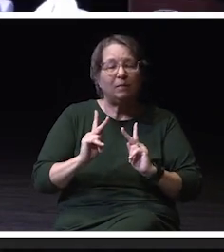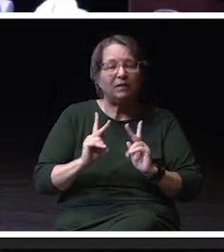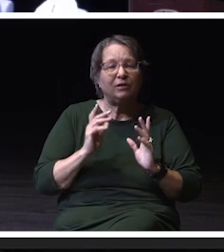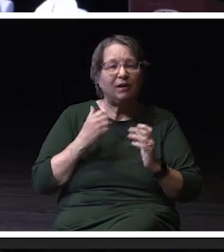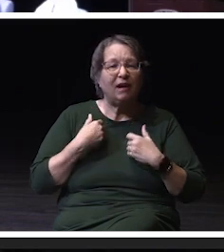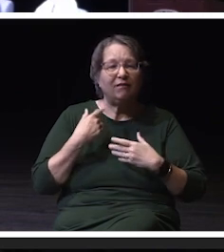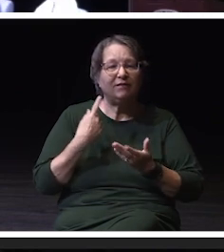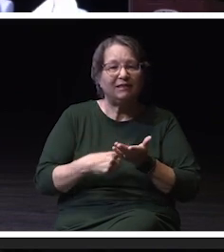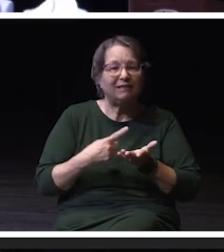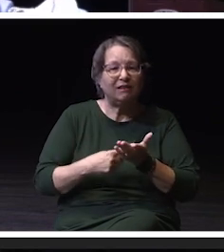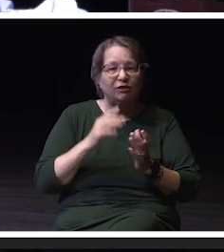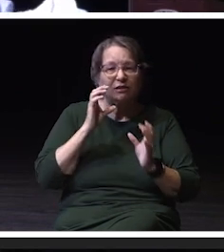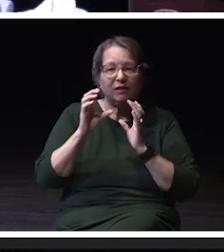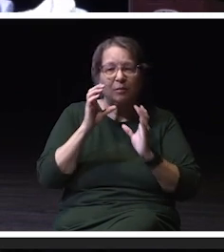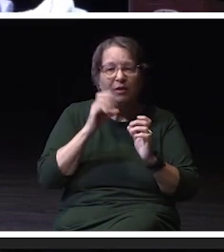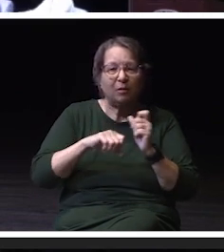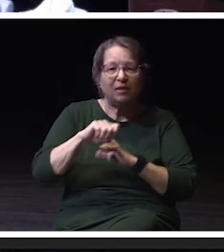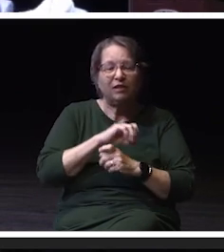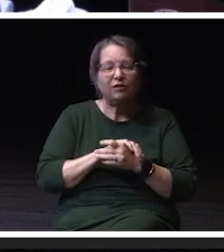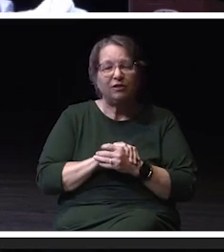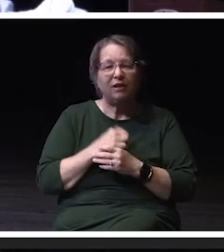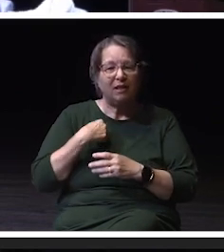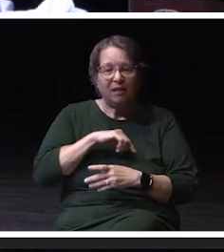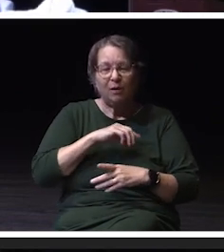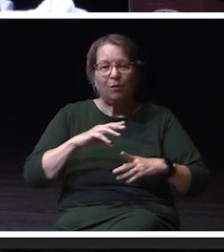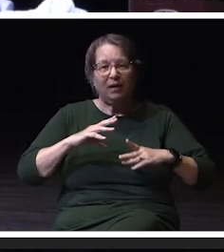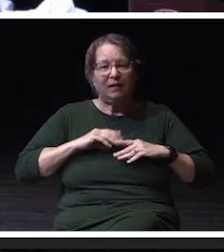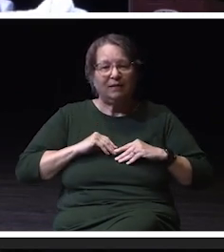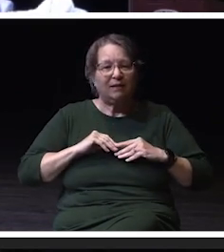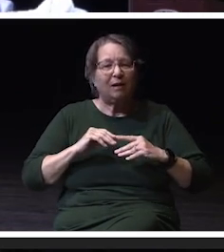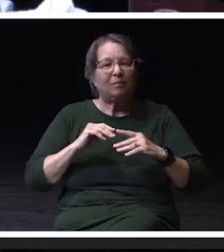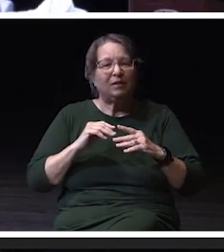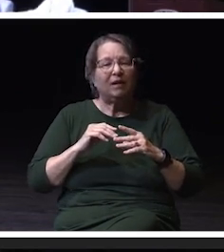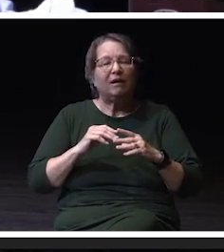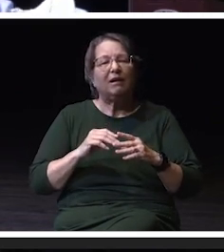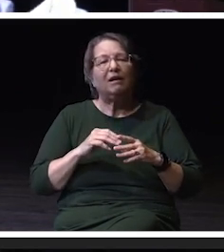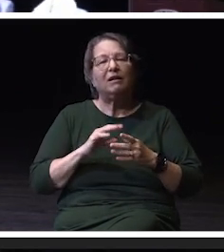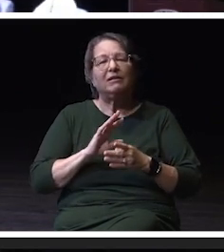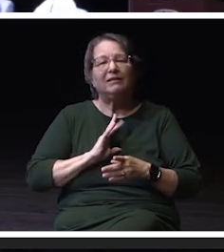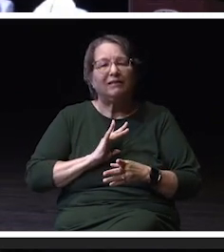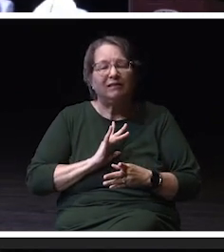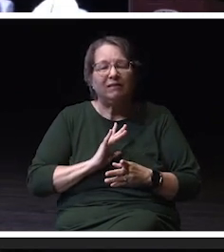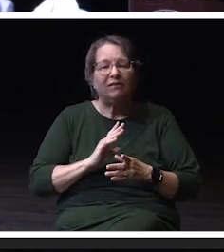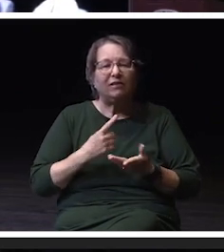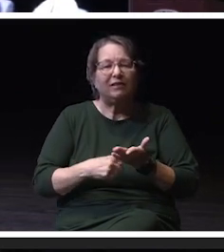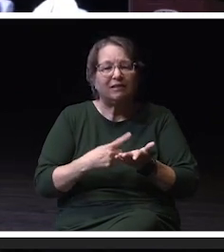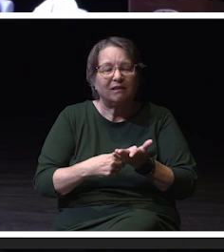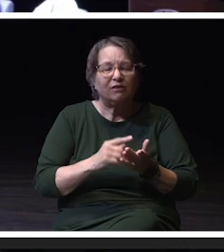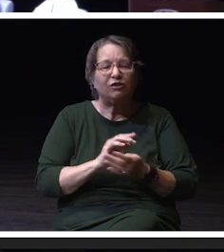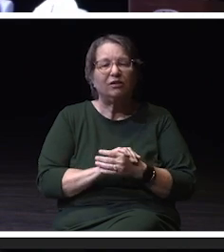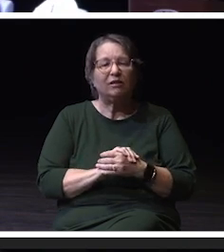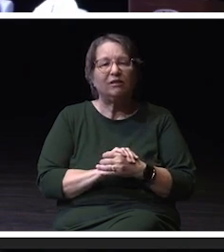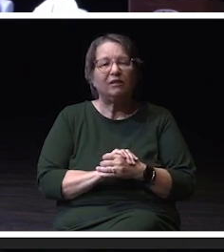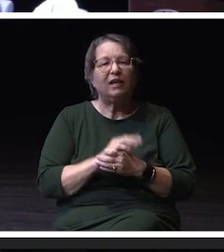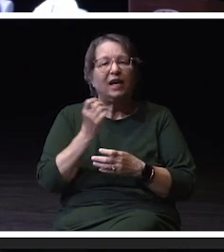that we we lead in to civil discourse. Right. And, and understand what that means for our, our, our campus community.